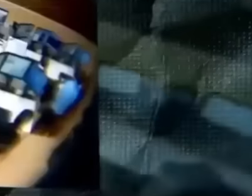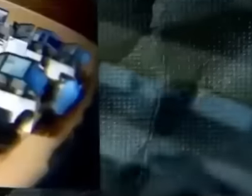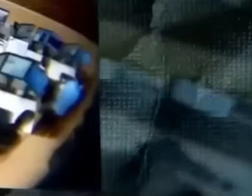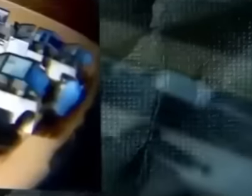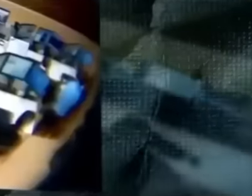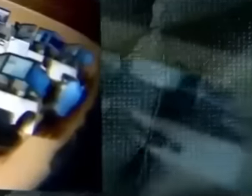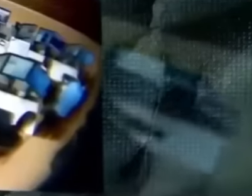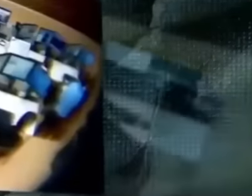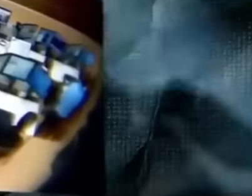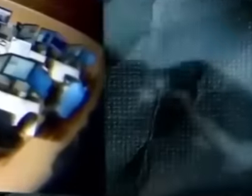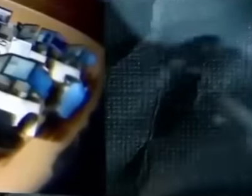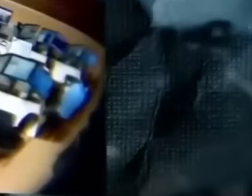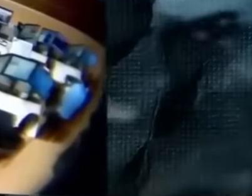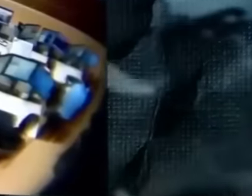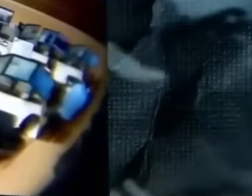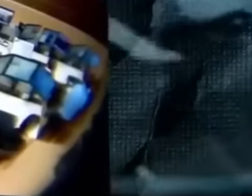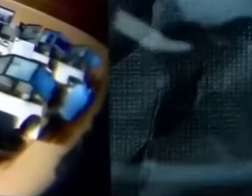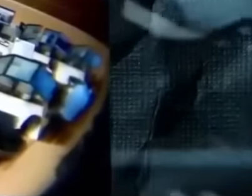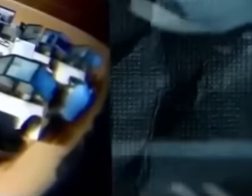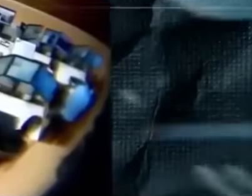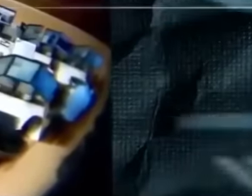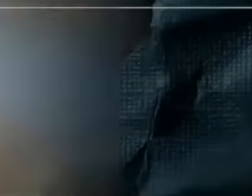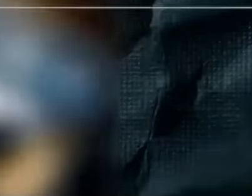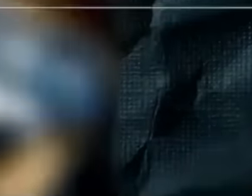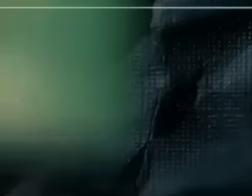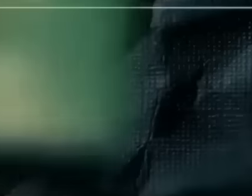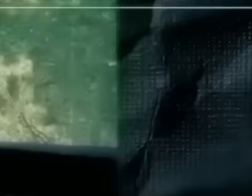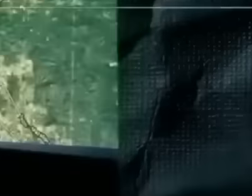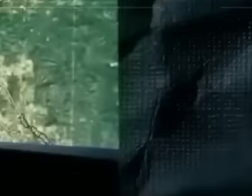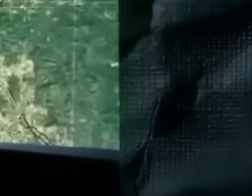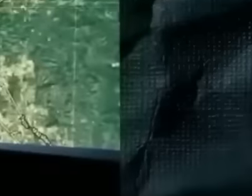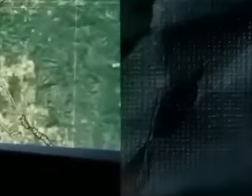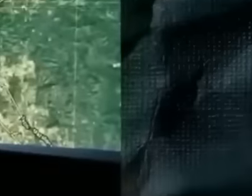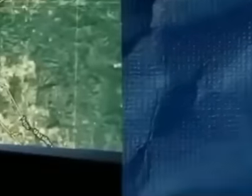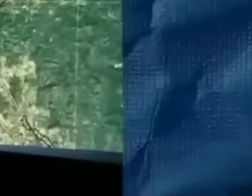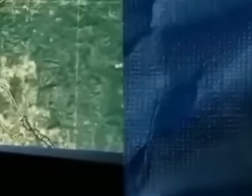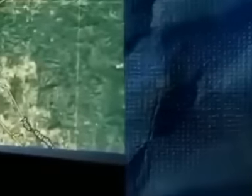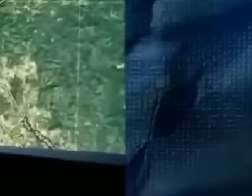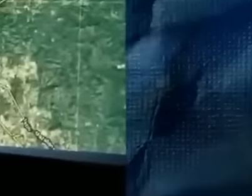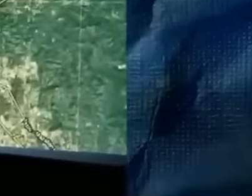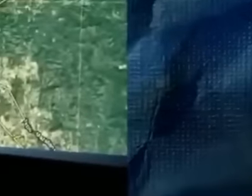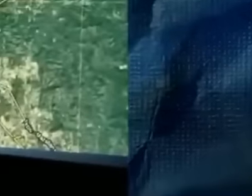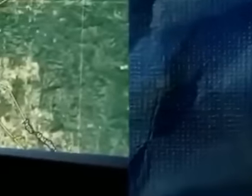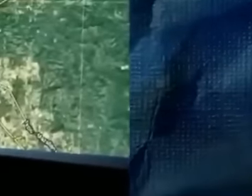control command series and movies, georeferenced maps and all the most important databases were installed,